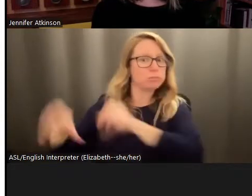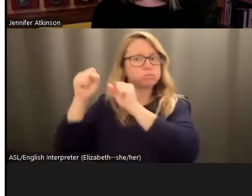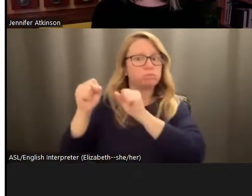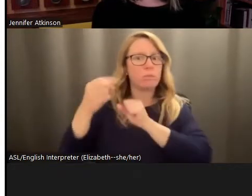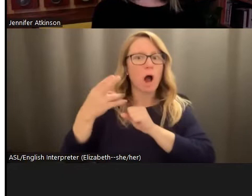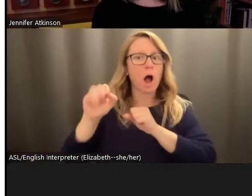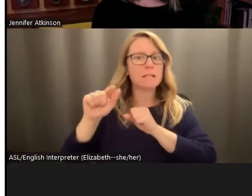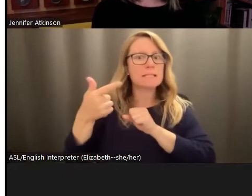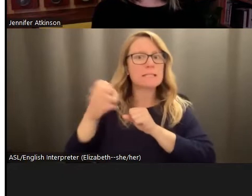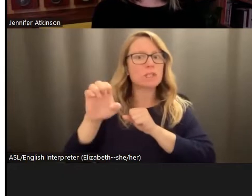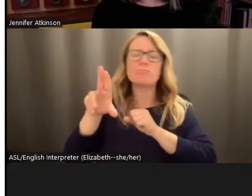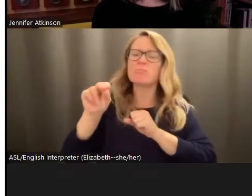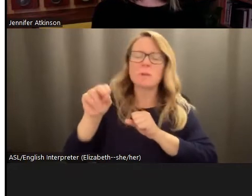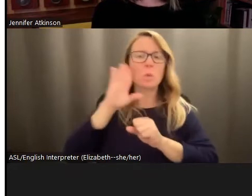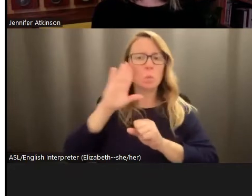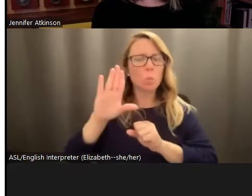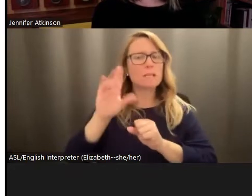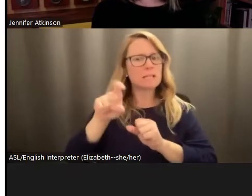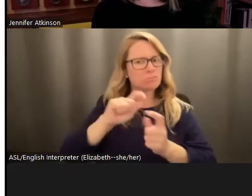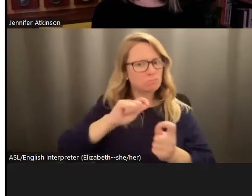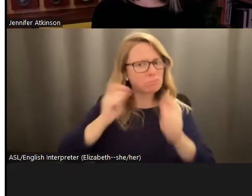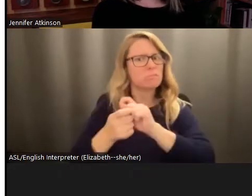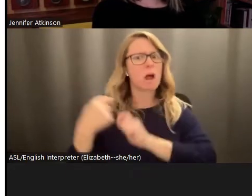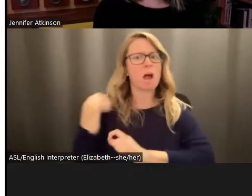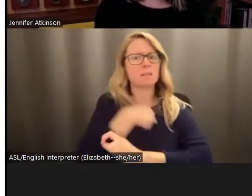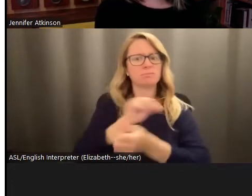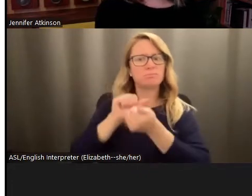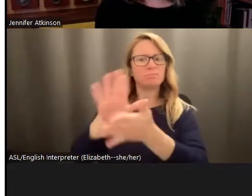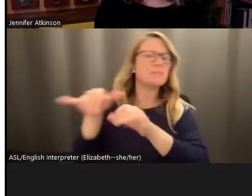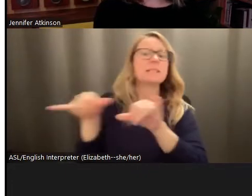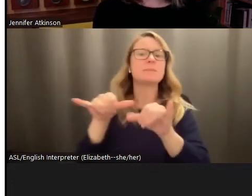needed to transform us so that we can confront a similarly transformed world.